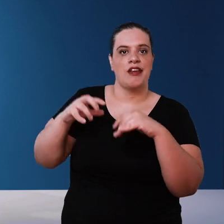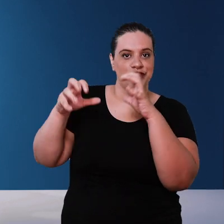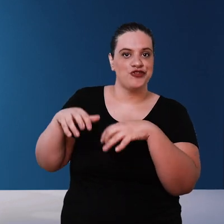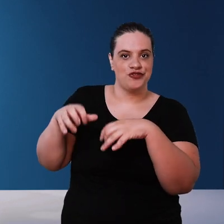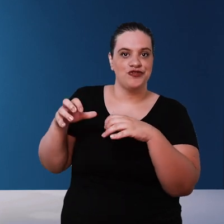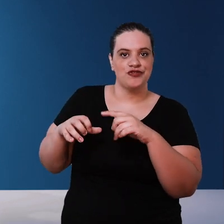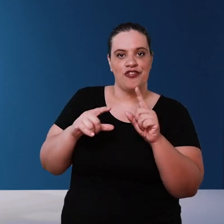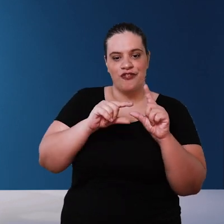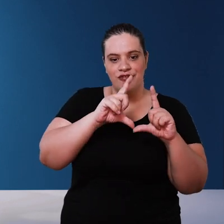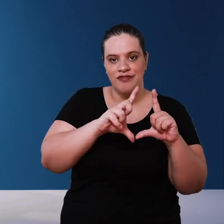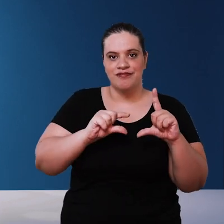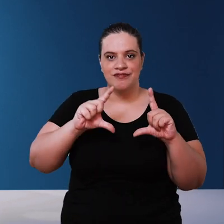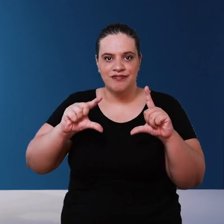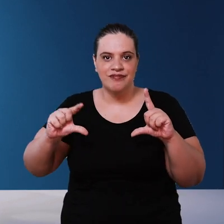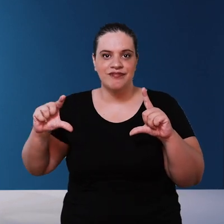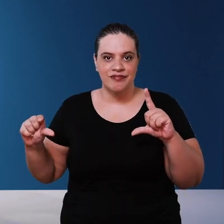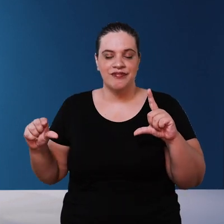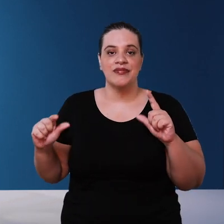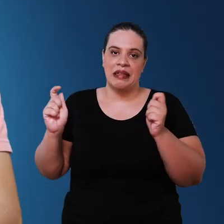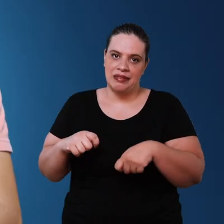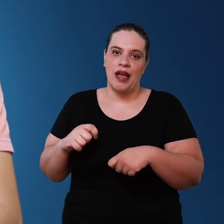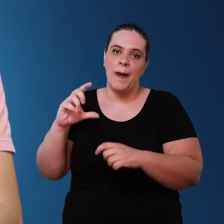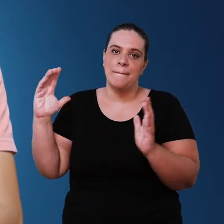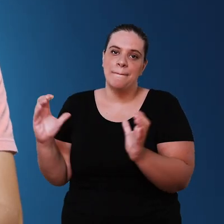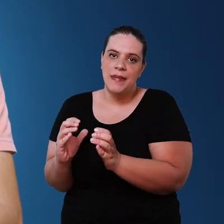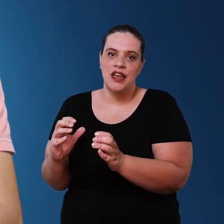has a monthly rainfall index greater than 100 millimeters in these two cities